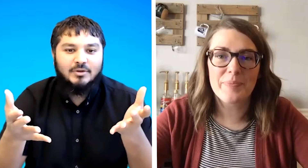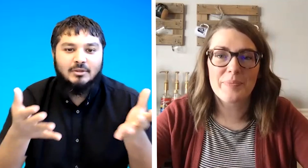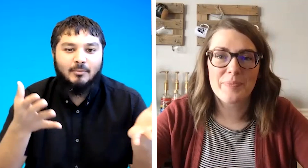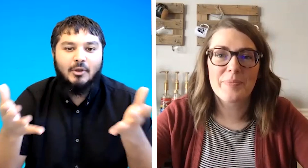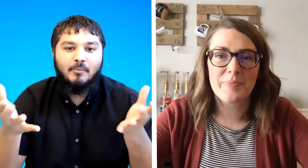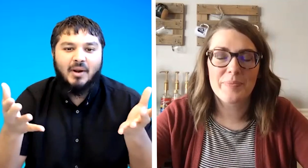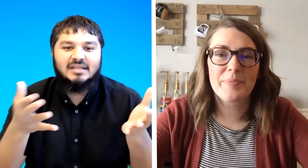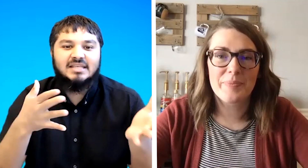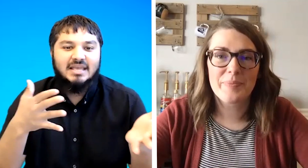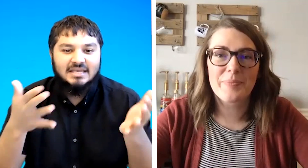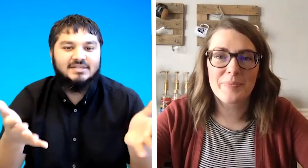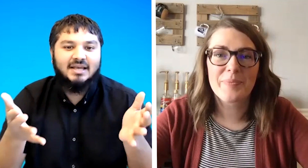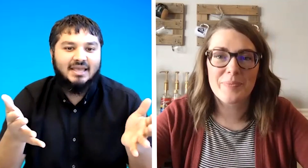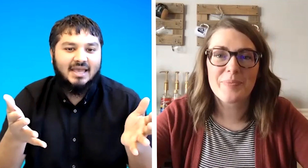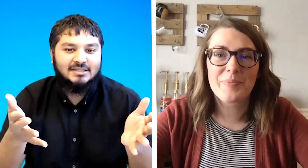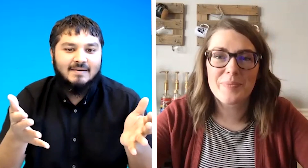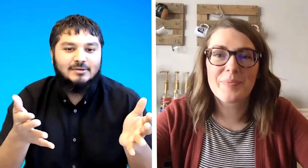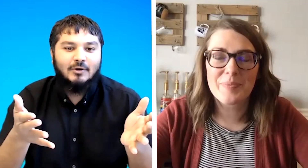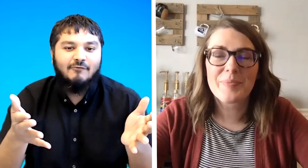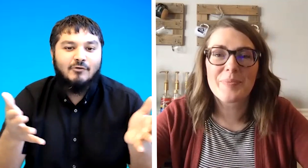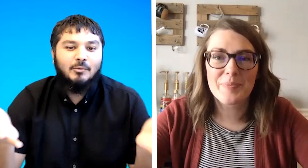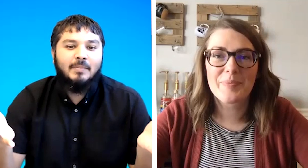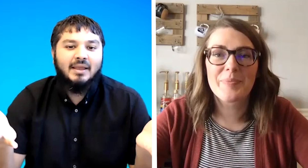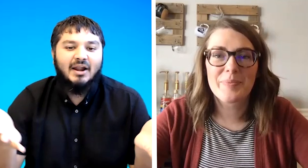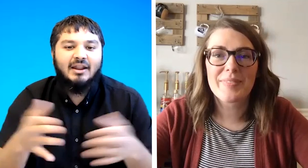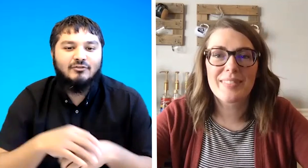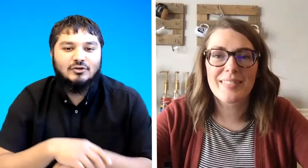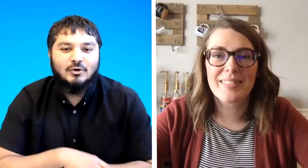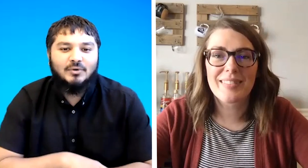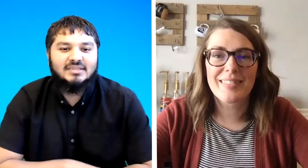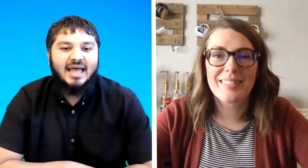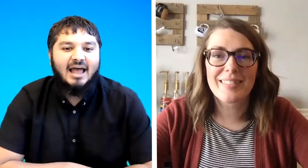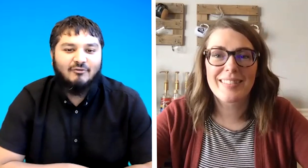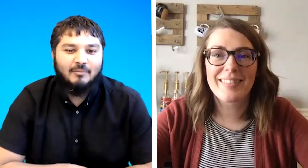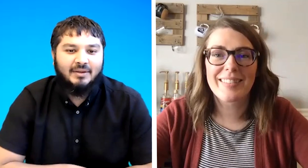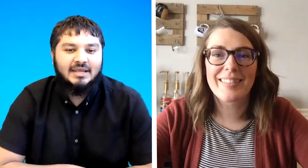the more you practice the easier it gets so if you would be kind enough to show us the alphabet